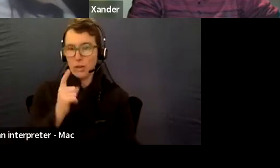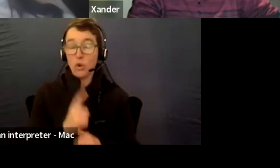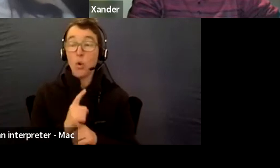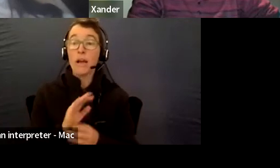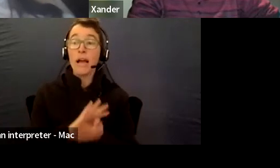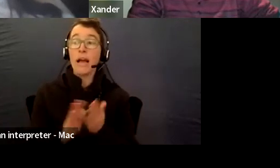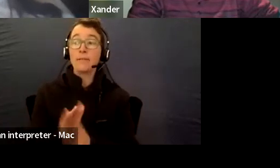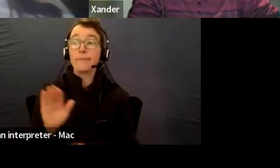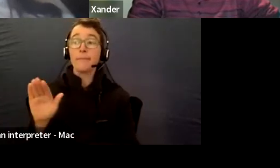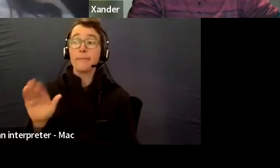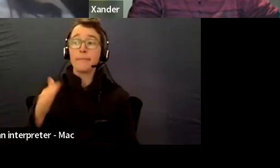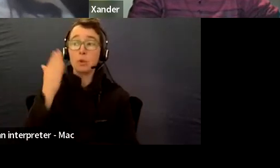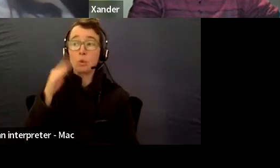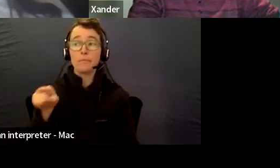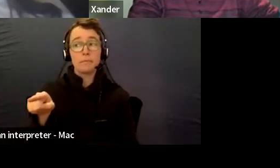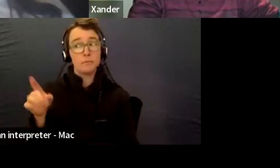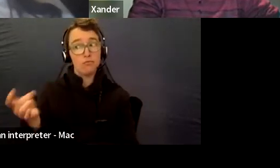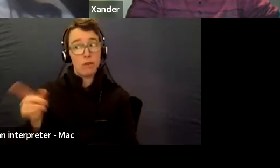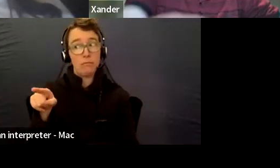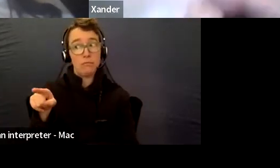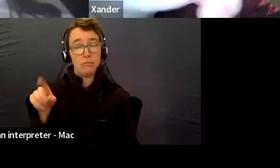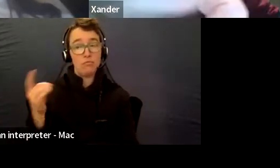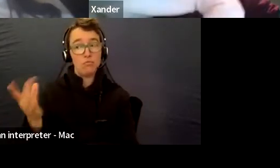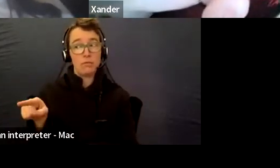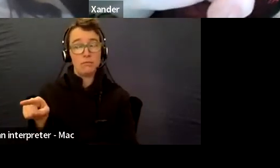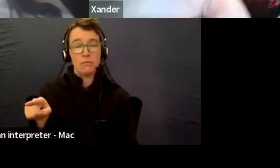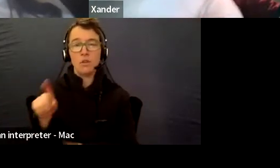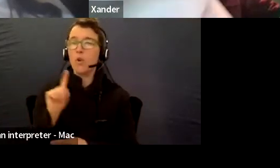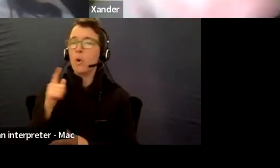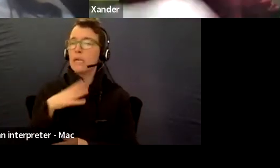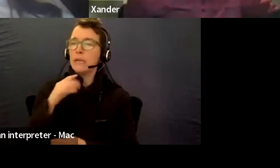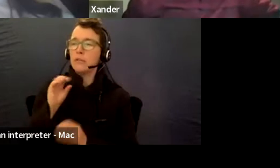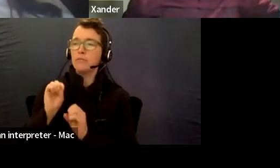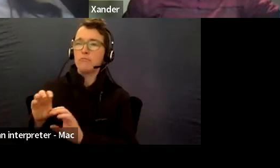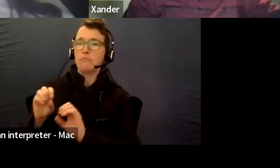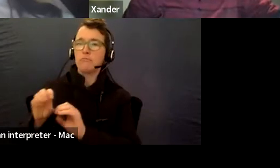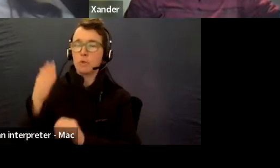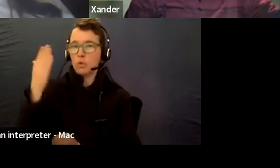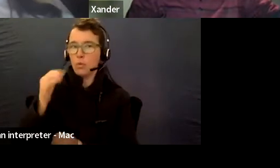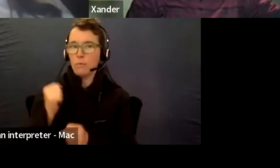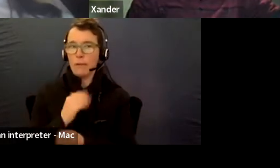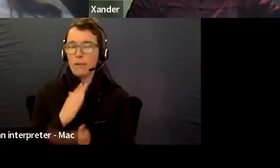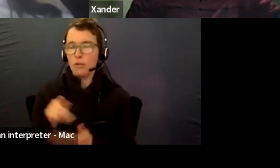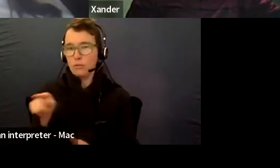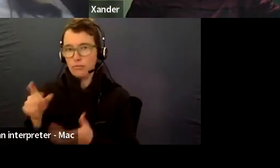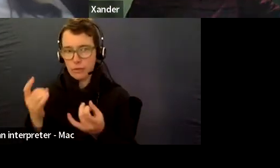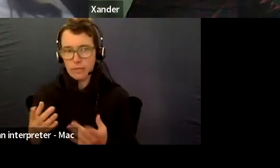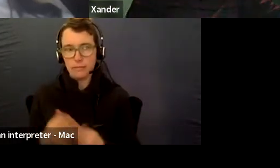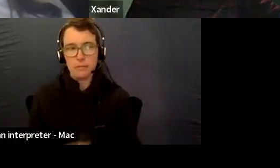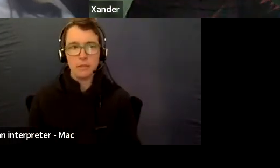What sort of things do we need to discuss with the school to make sure the school was ready for your child and your family.